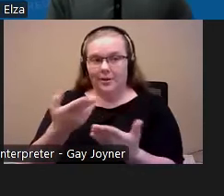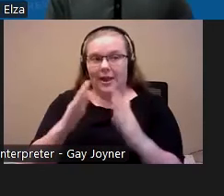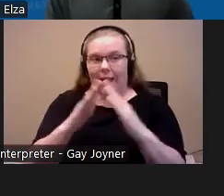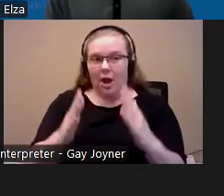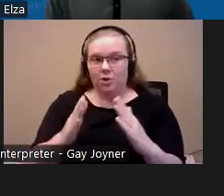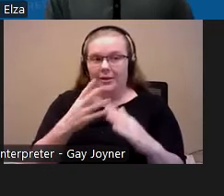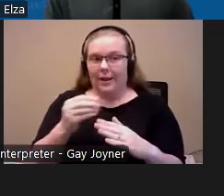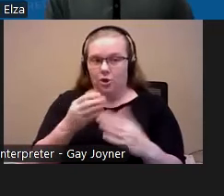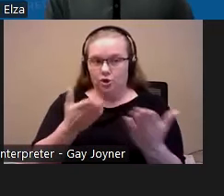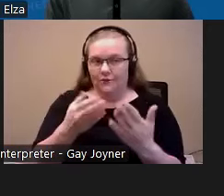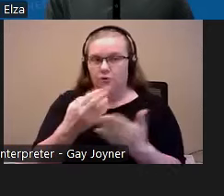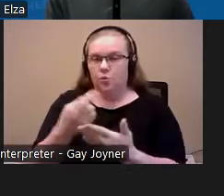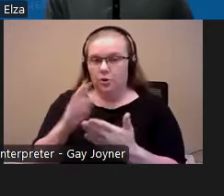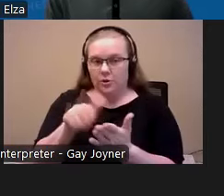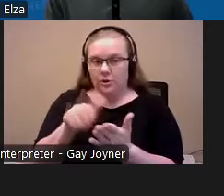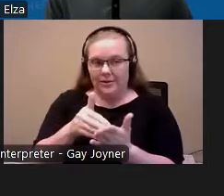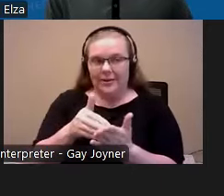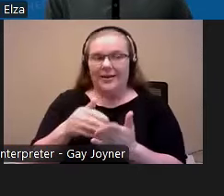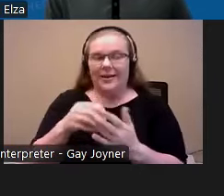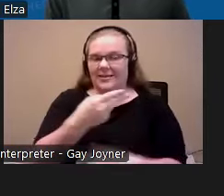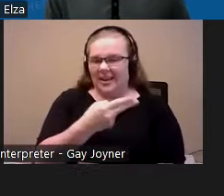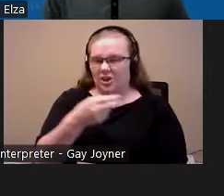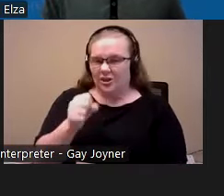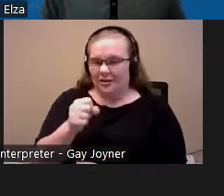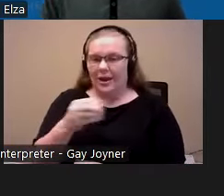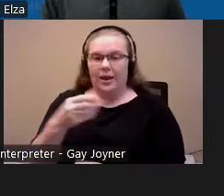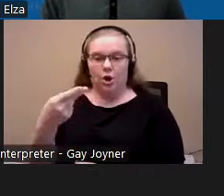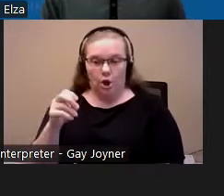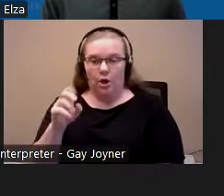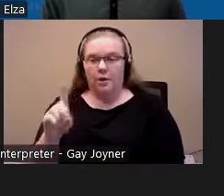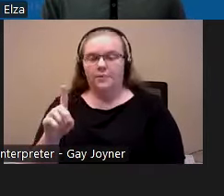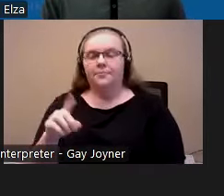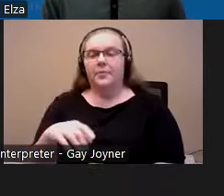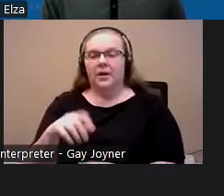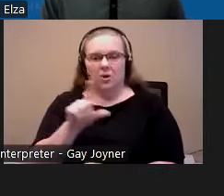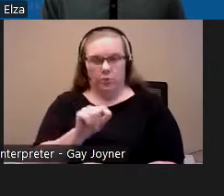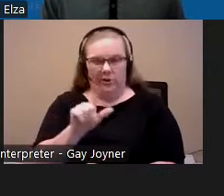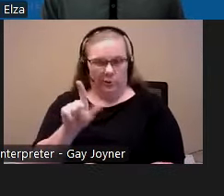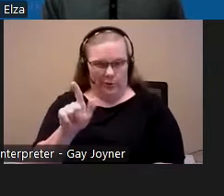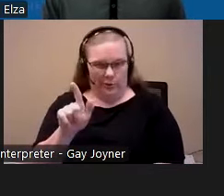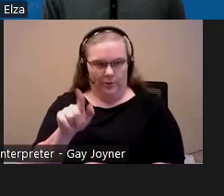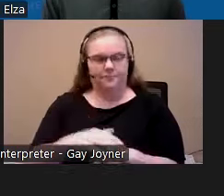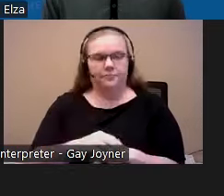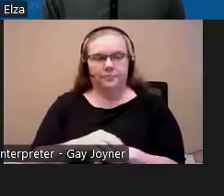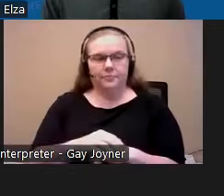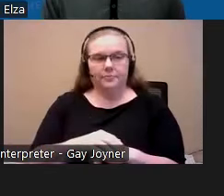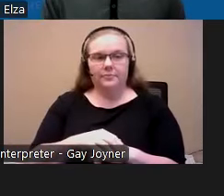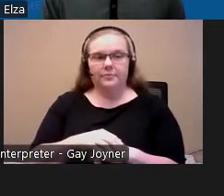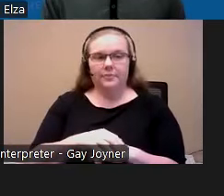which was launched as a partnership between HHS and HUD, and 2020 1H SRC